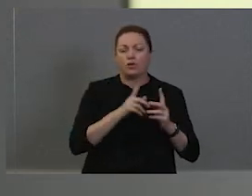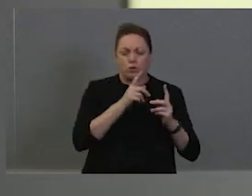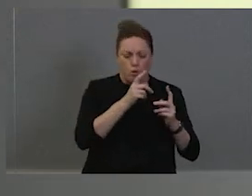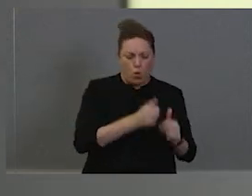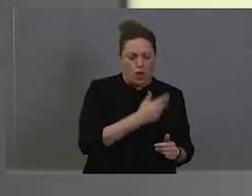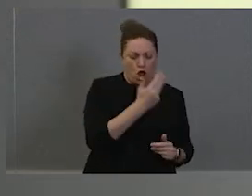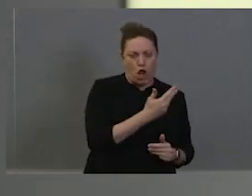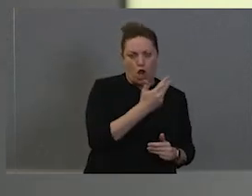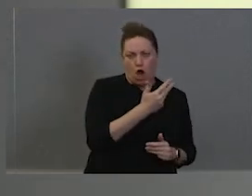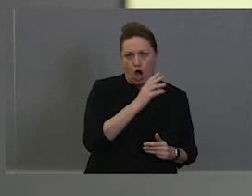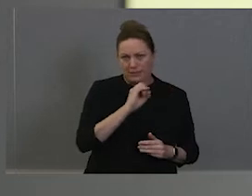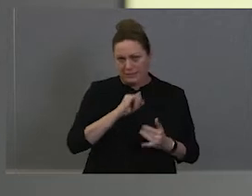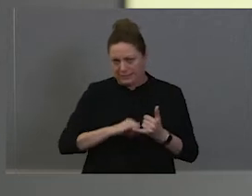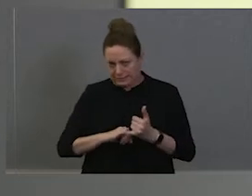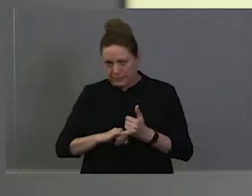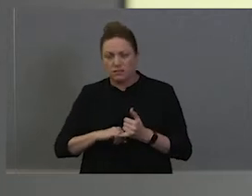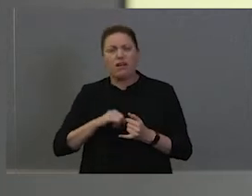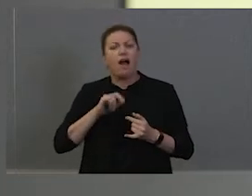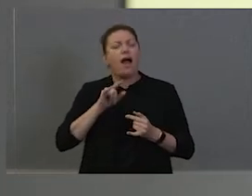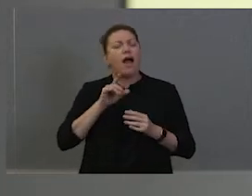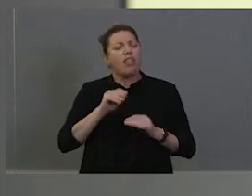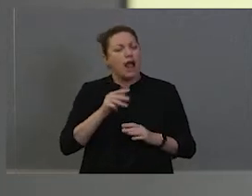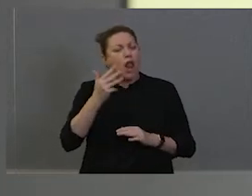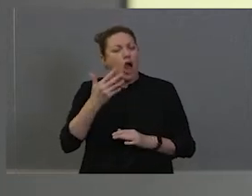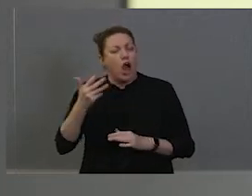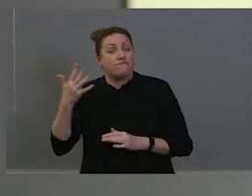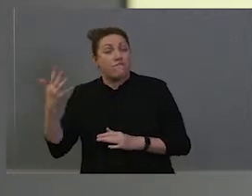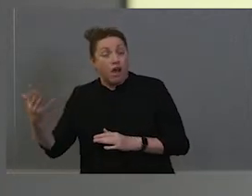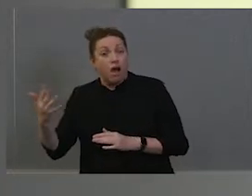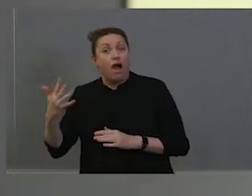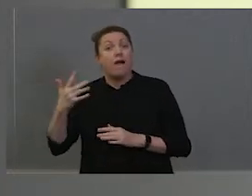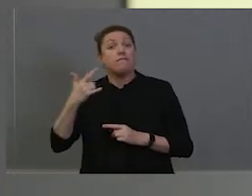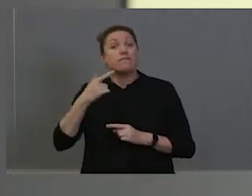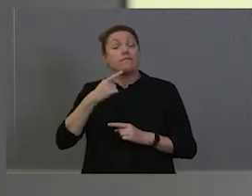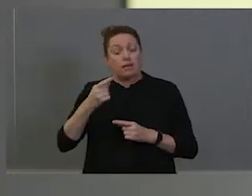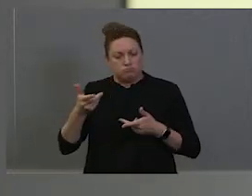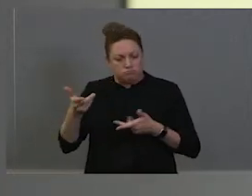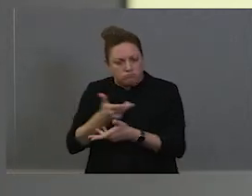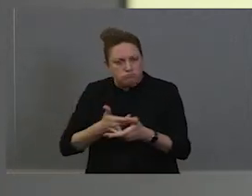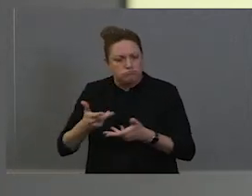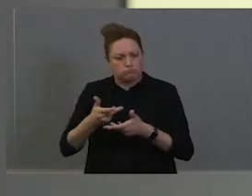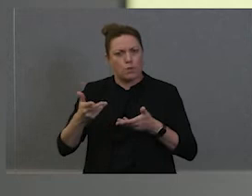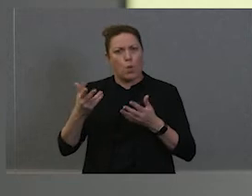of Sydney hosted a number of key conversations with many of the elders, including Aunty Ali and her beloved